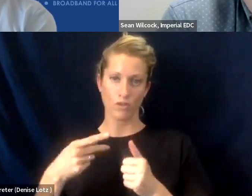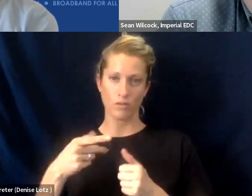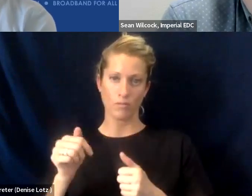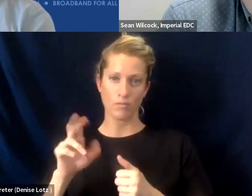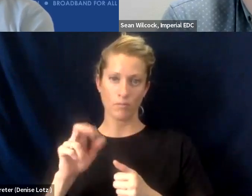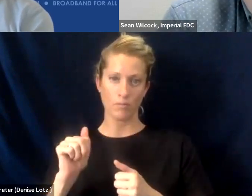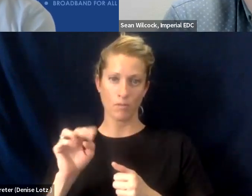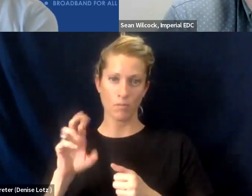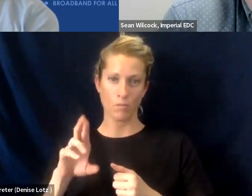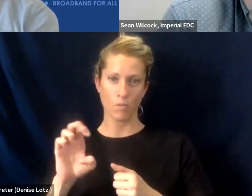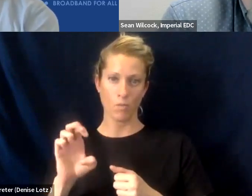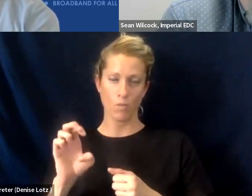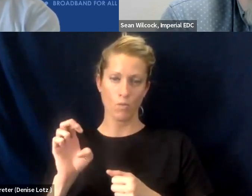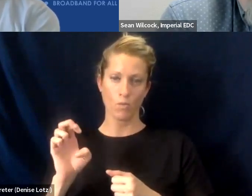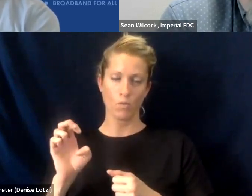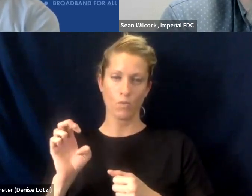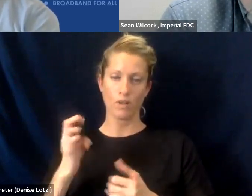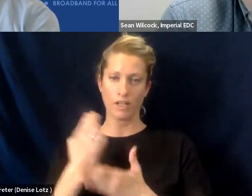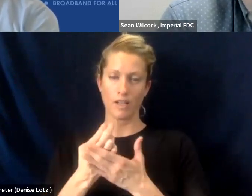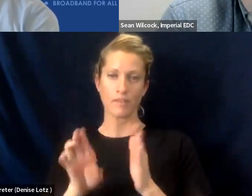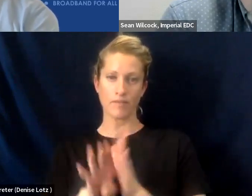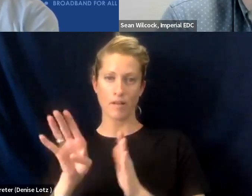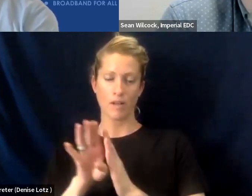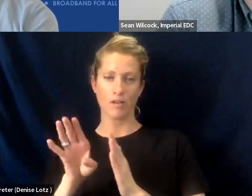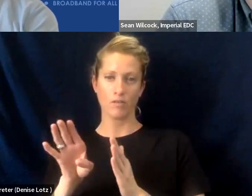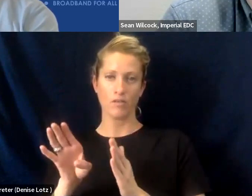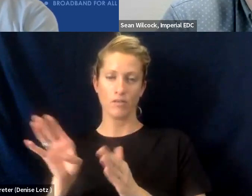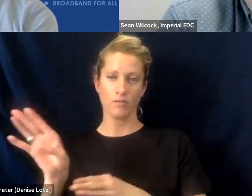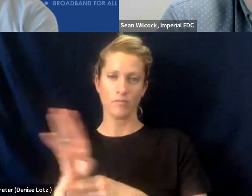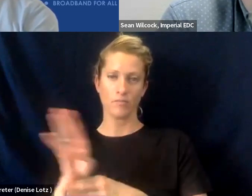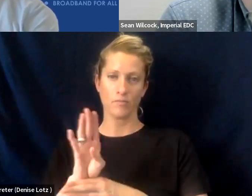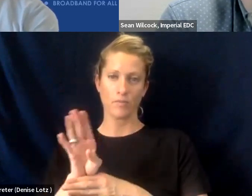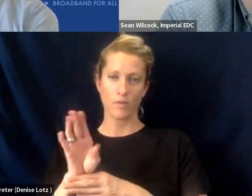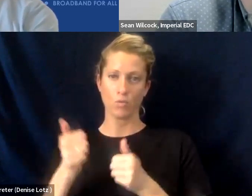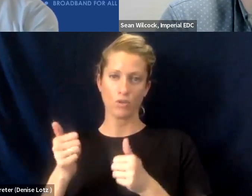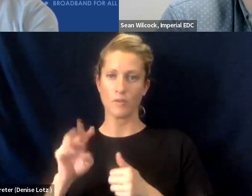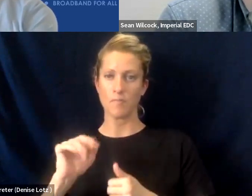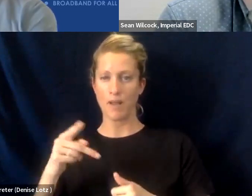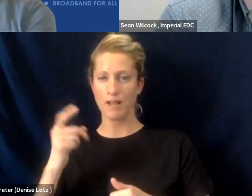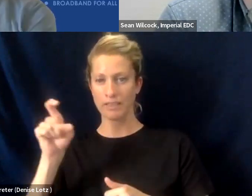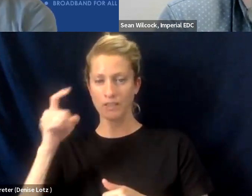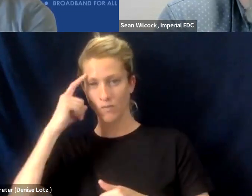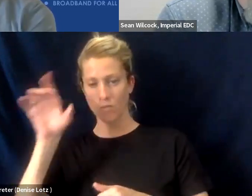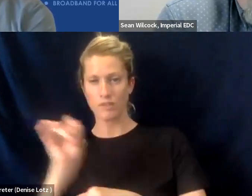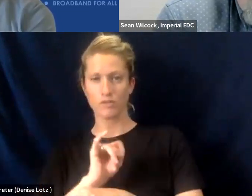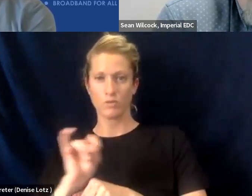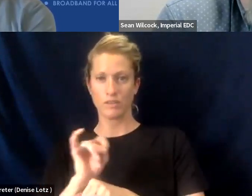via economic development corporation, which continues to map out the needs of industry.